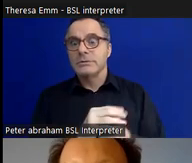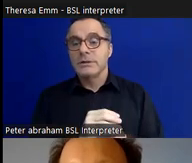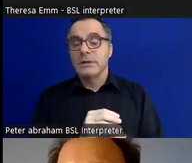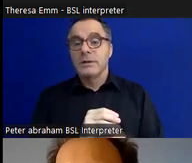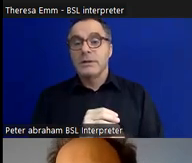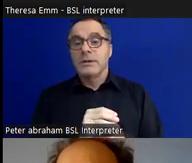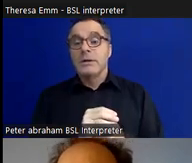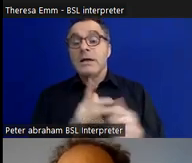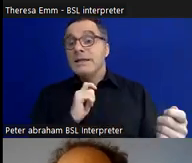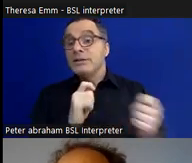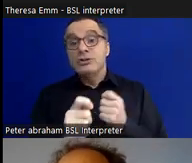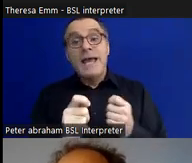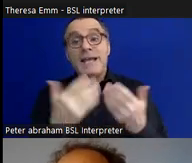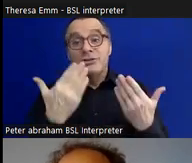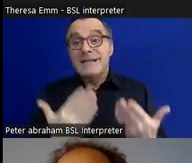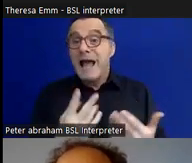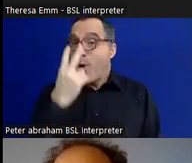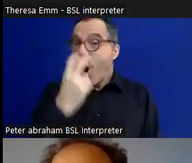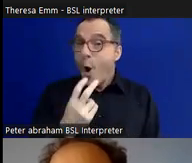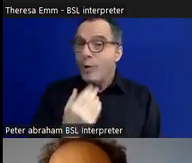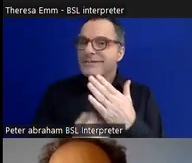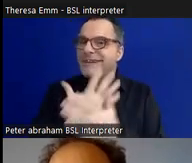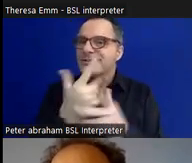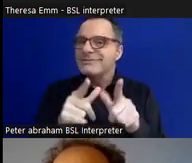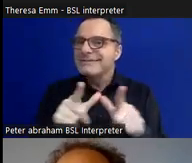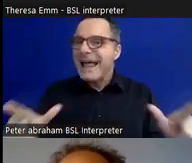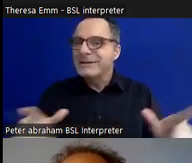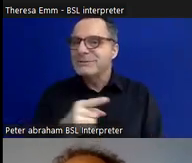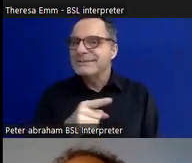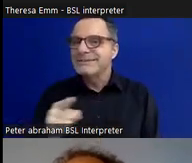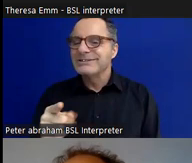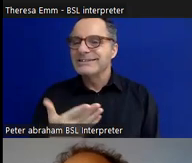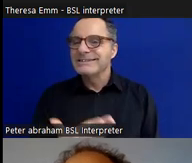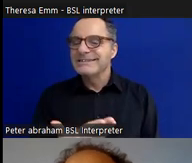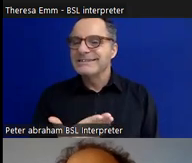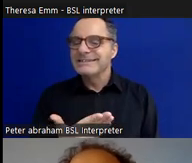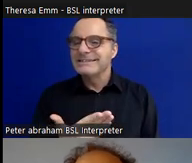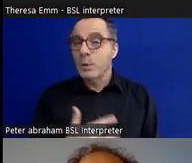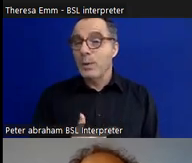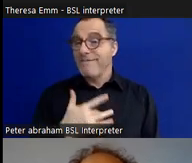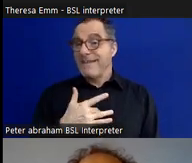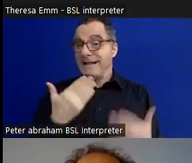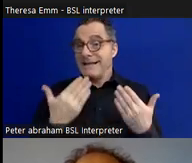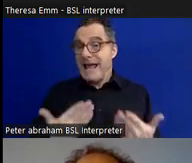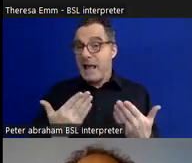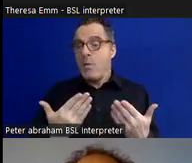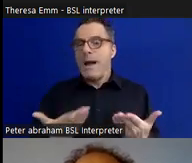outdated due to the terminology and language changing. We felt, at the moment, we wanted to